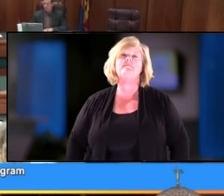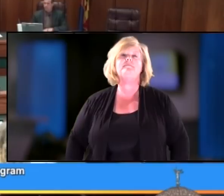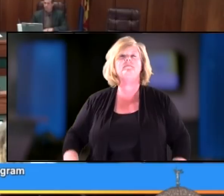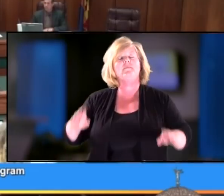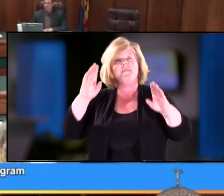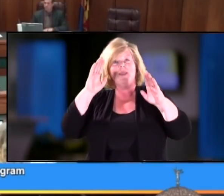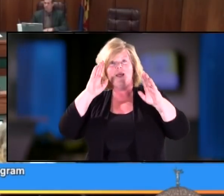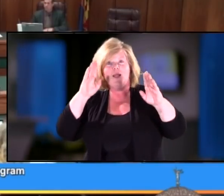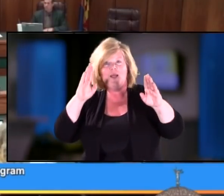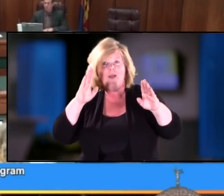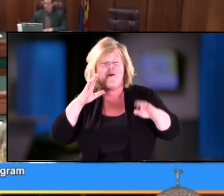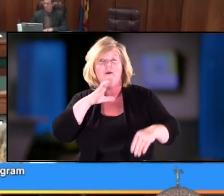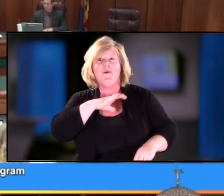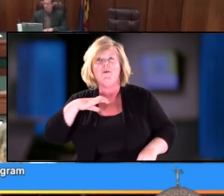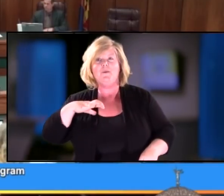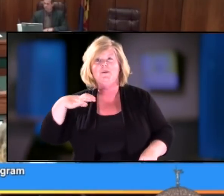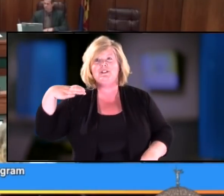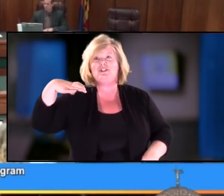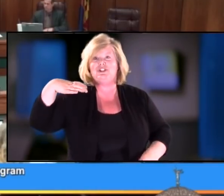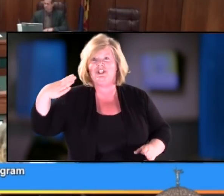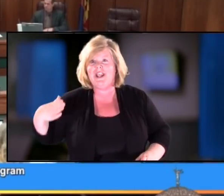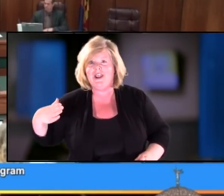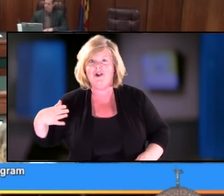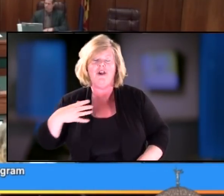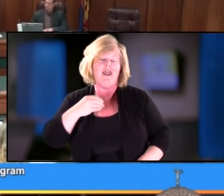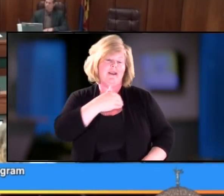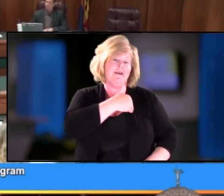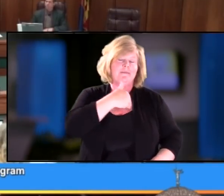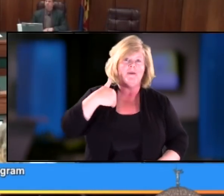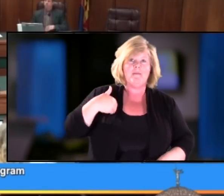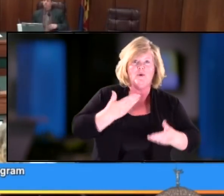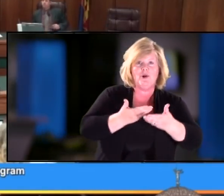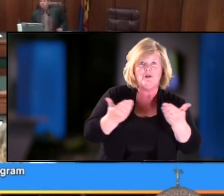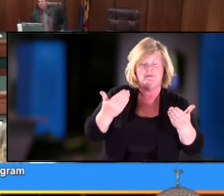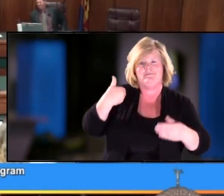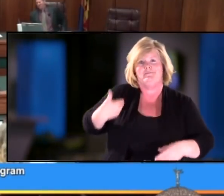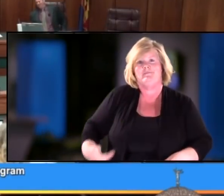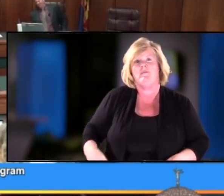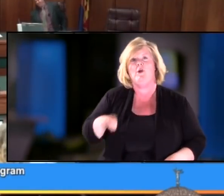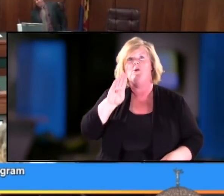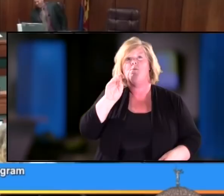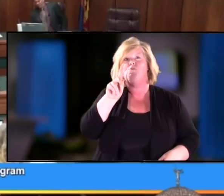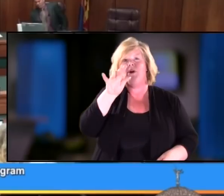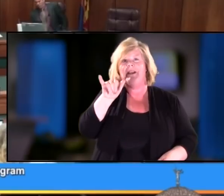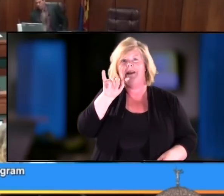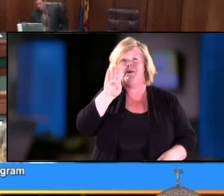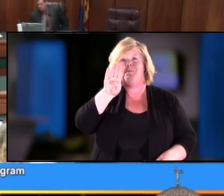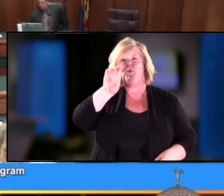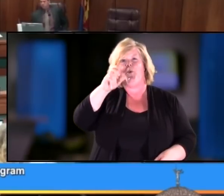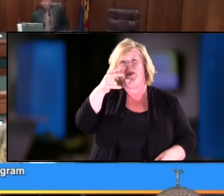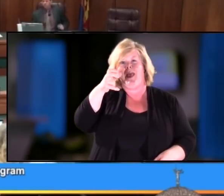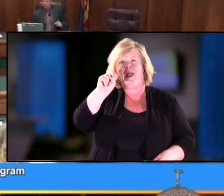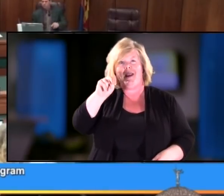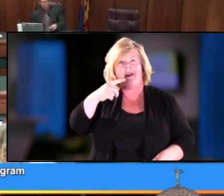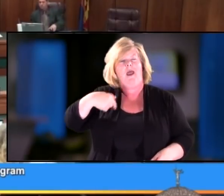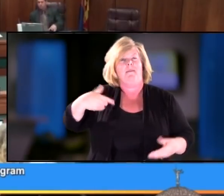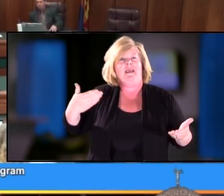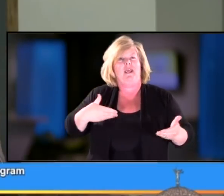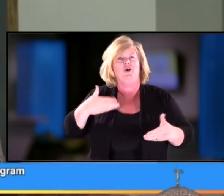Brittany Buchanan: Mr. Chair Kavanagh, members of the committee, for the record, I am Brittany Buchanan, and I'm here to testify in favor of HB 2022.